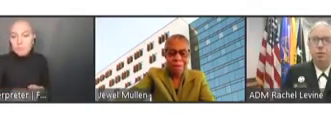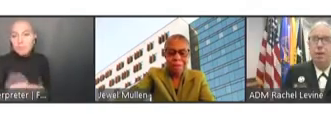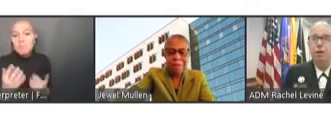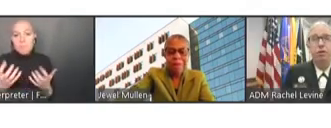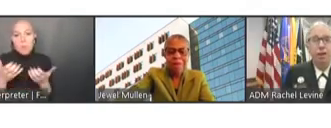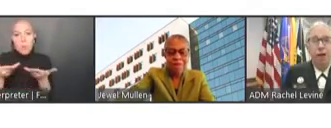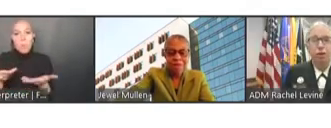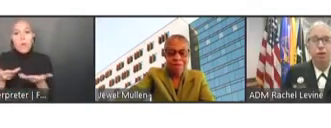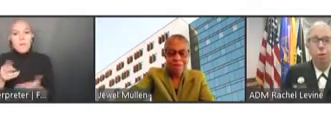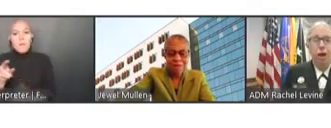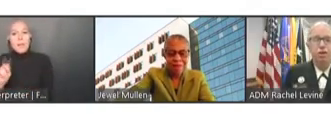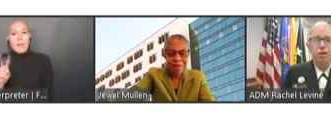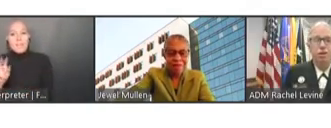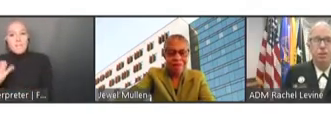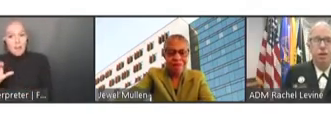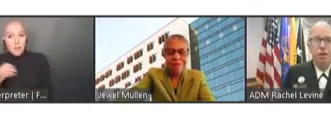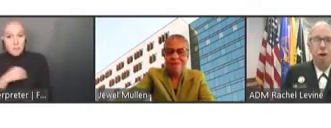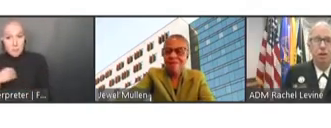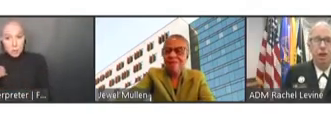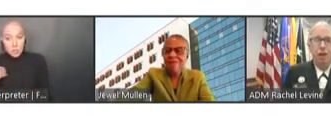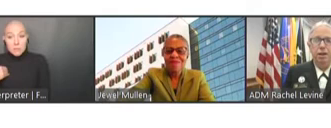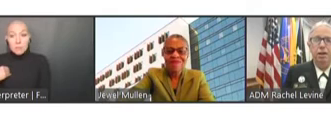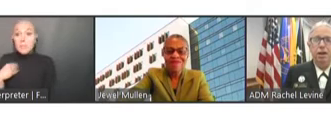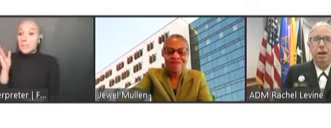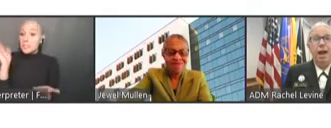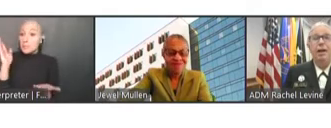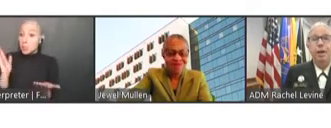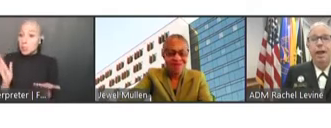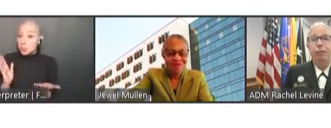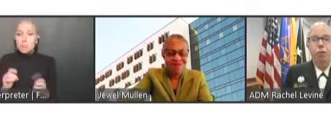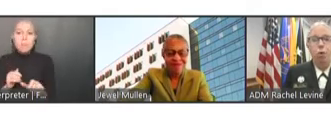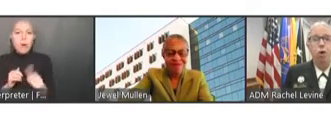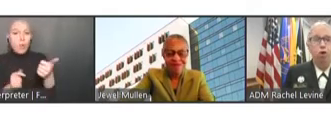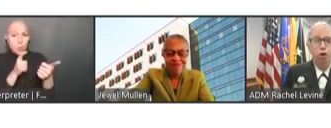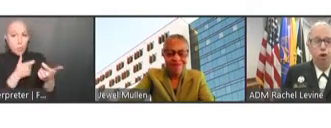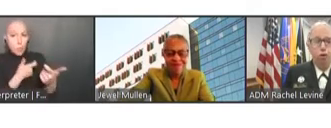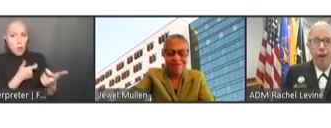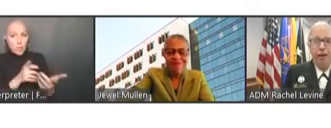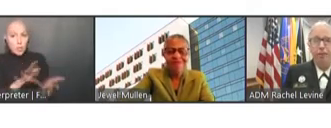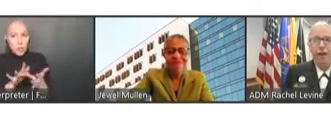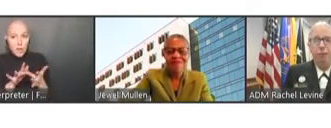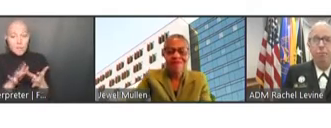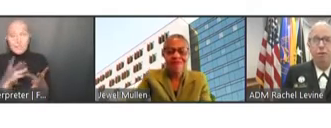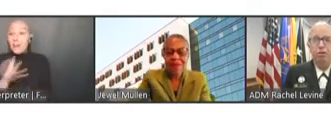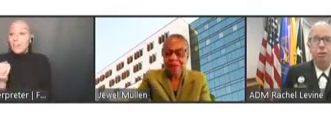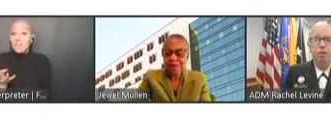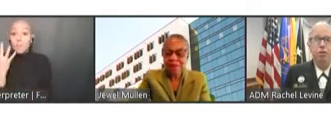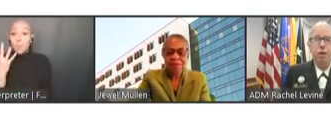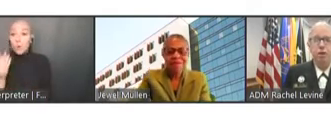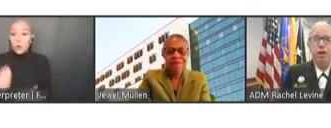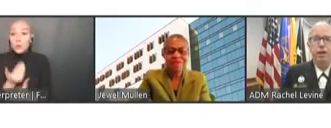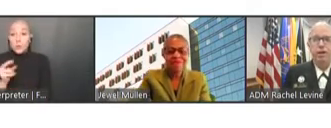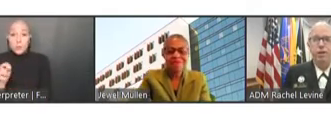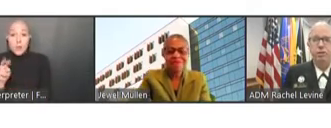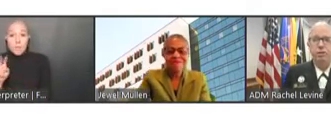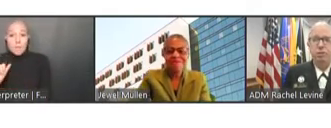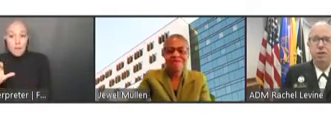speakers, and others watching this meeting online. And we have four new NVAC members for me to swear in in just a few minutes.